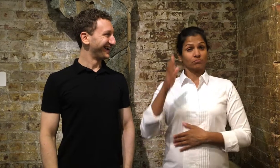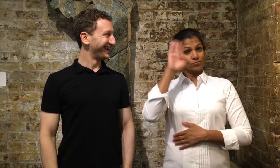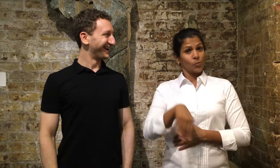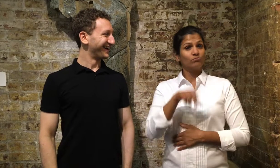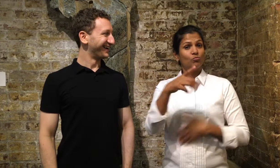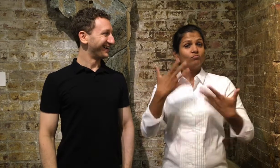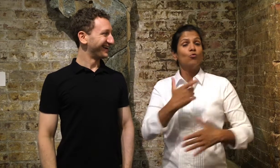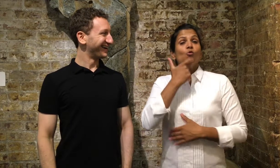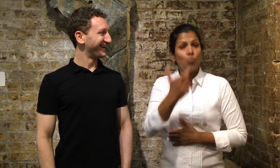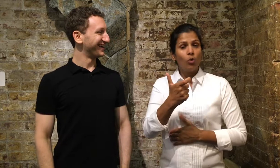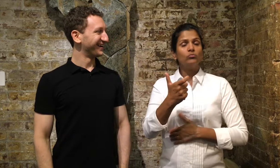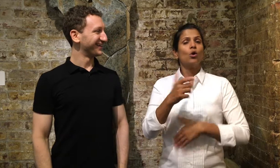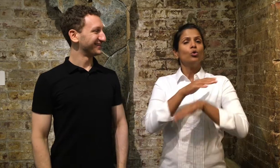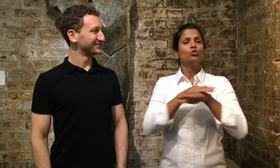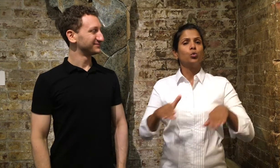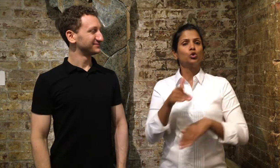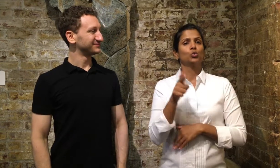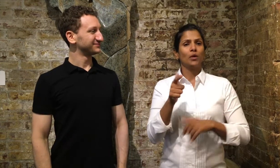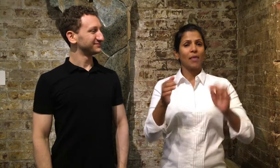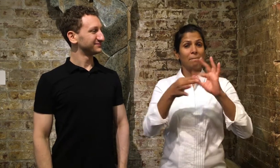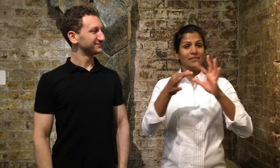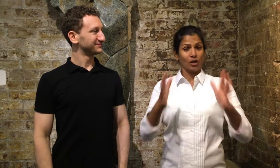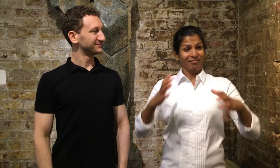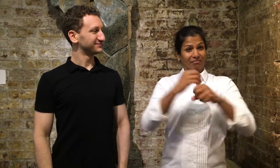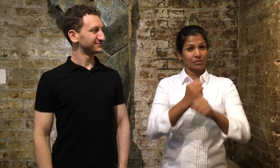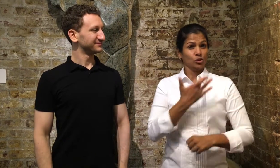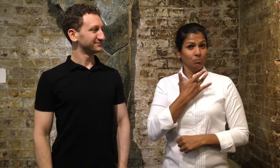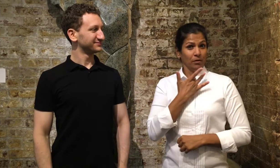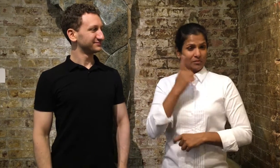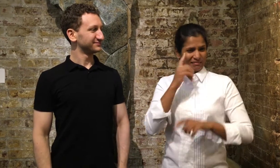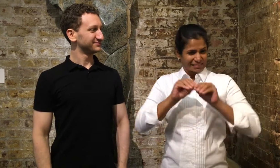As you know the pilot episode of our web series "Don't Shoot the Messenger"